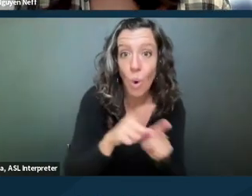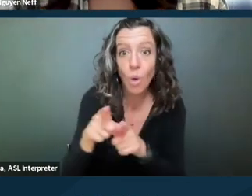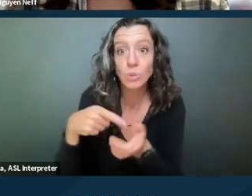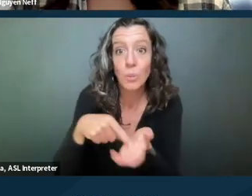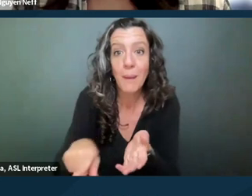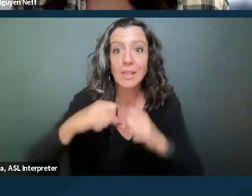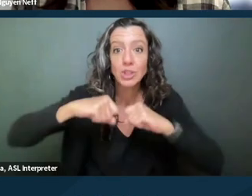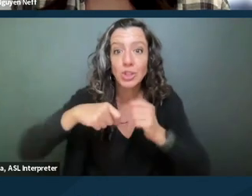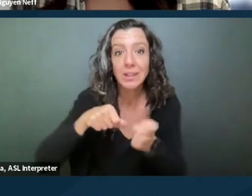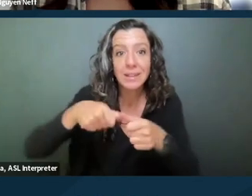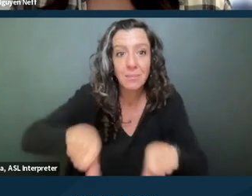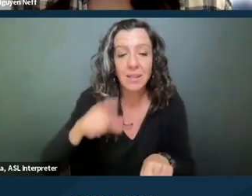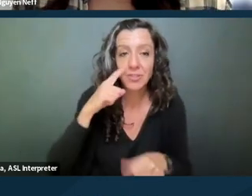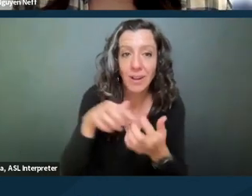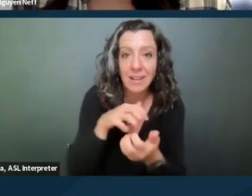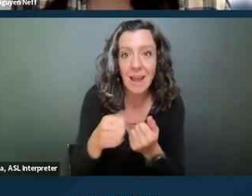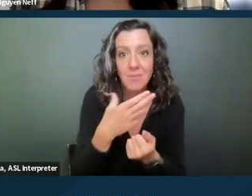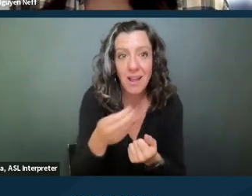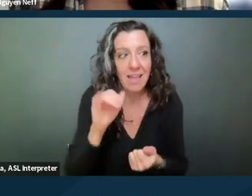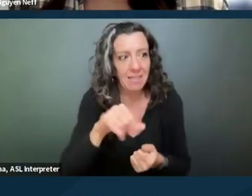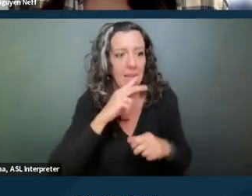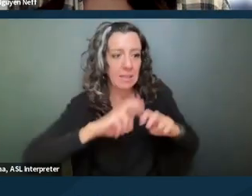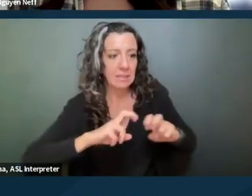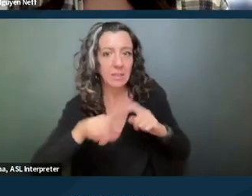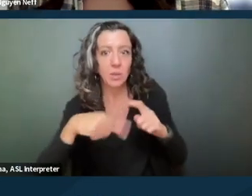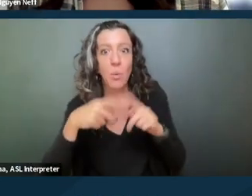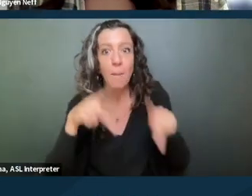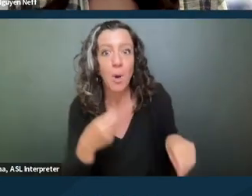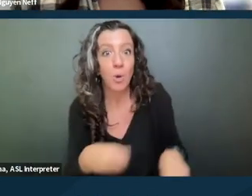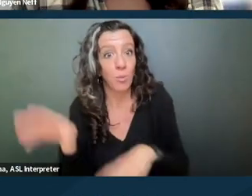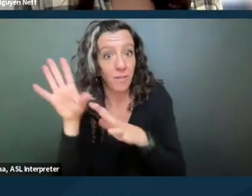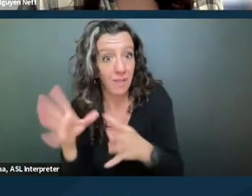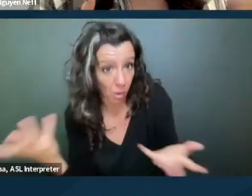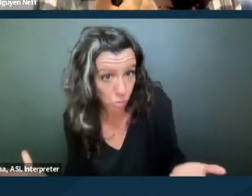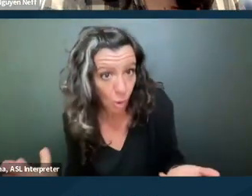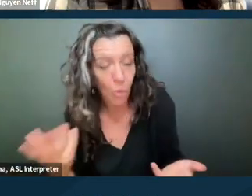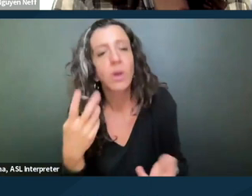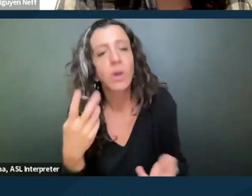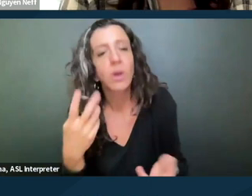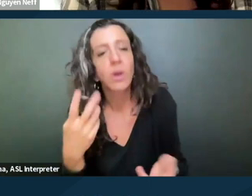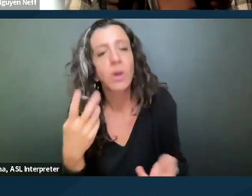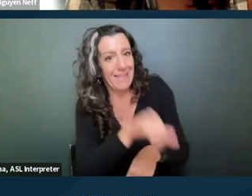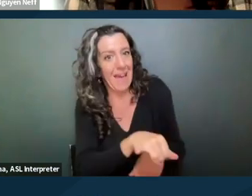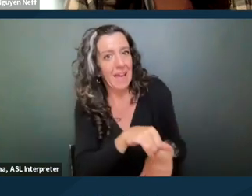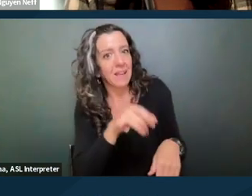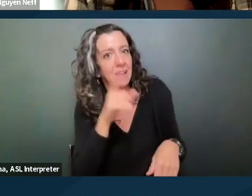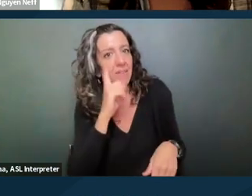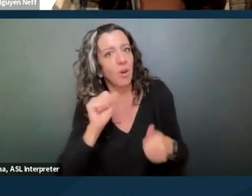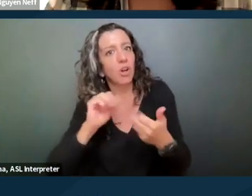and that's assessed when a person moves out, right? So using that to address property damage